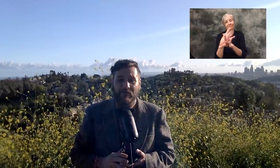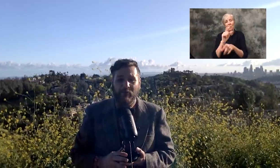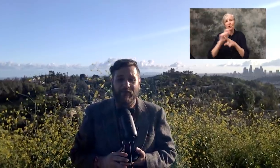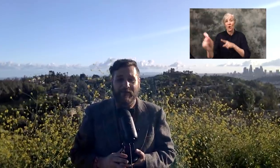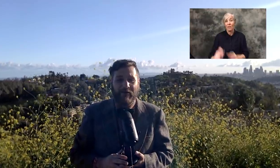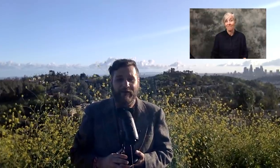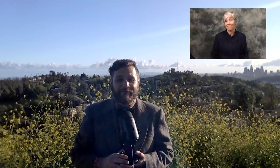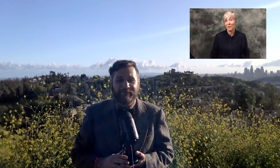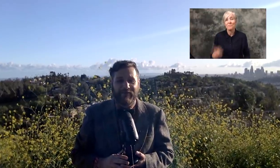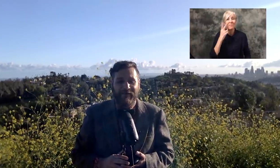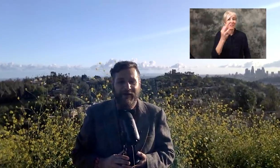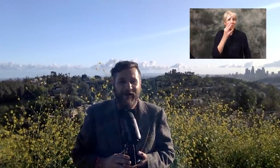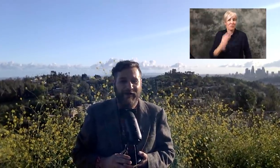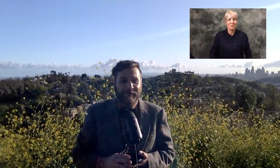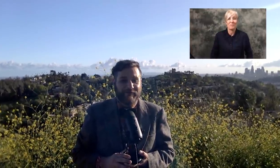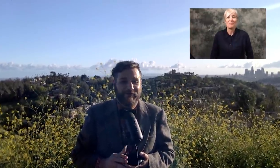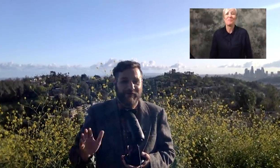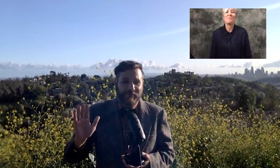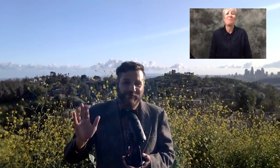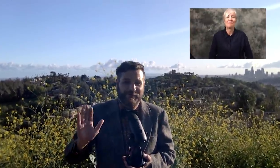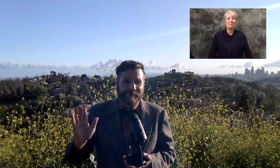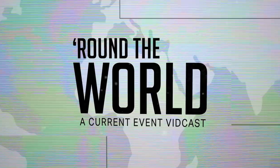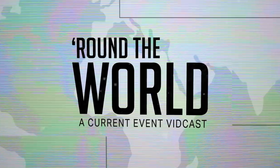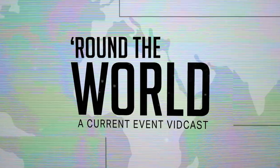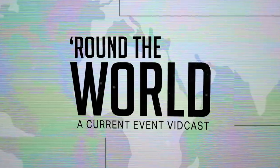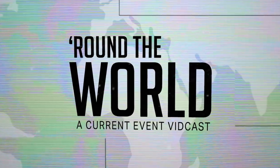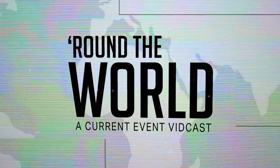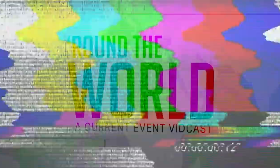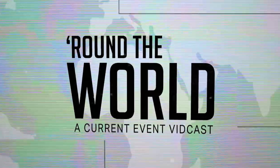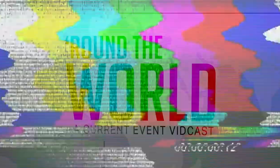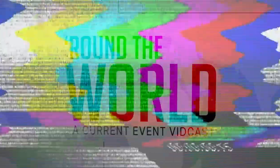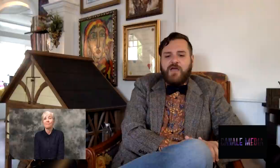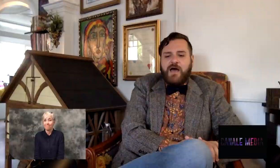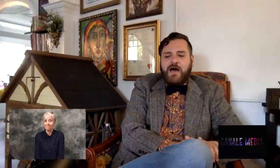see who we can get on. I'll see you guys soon.